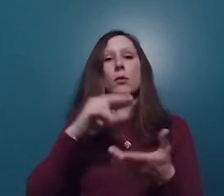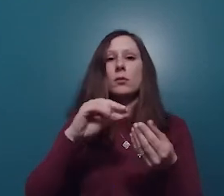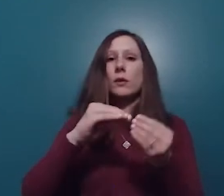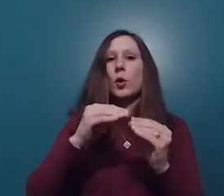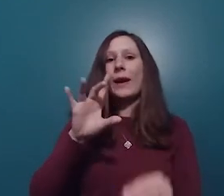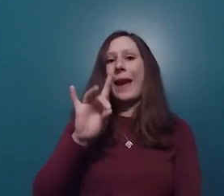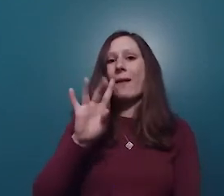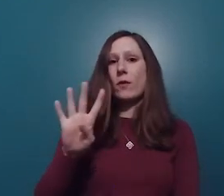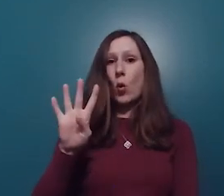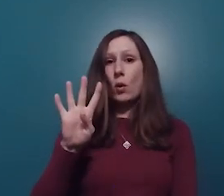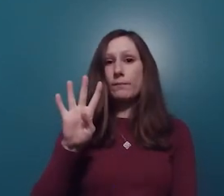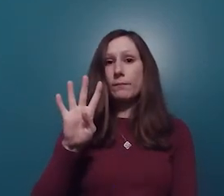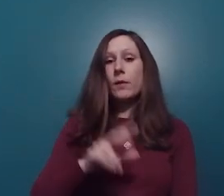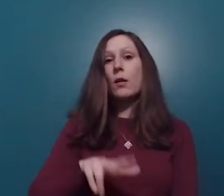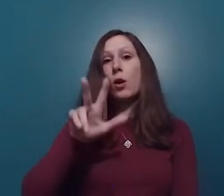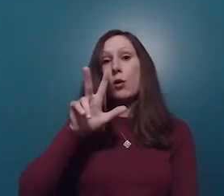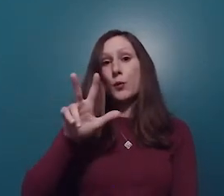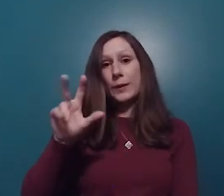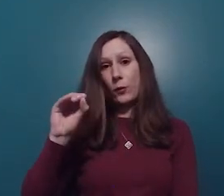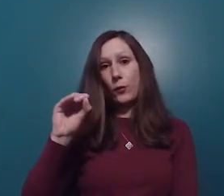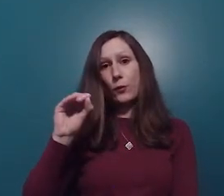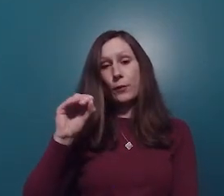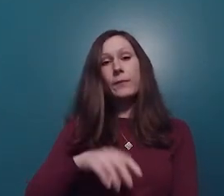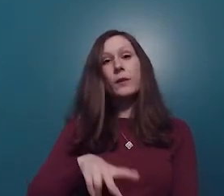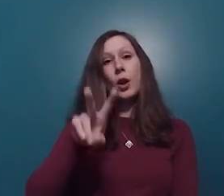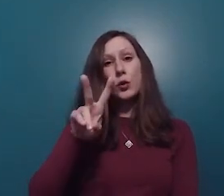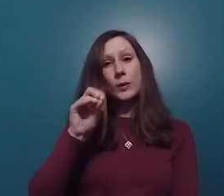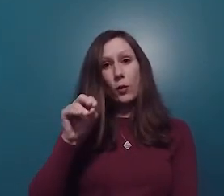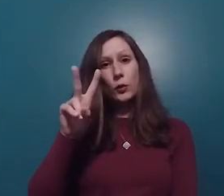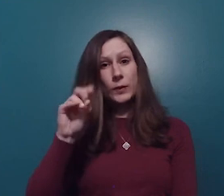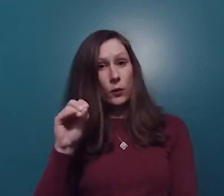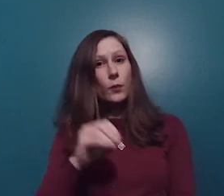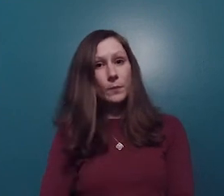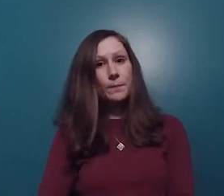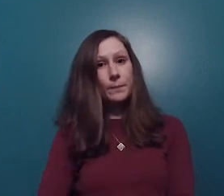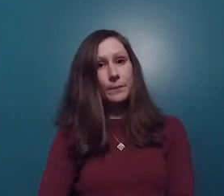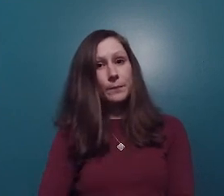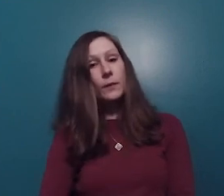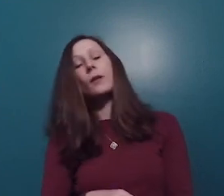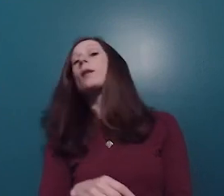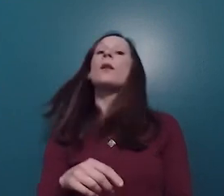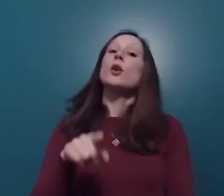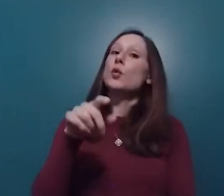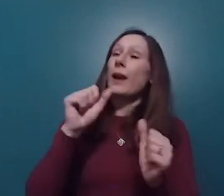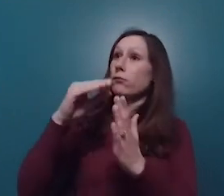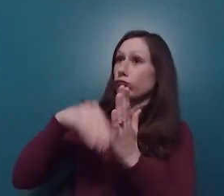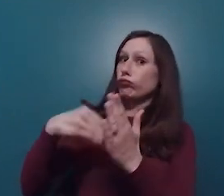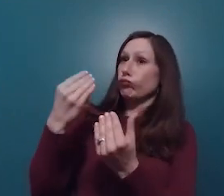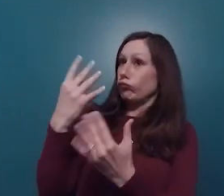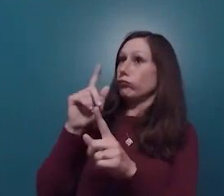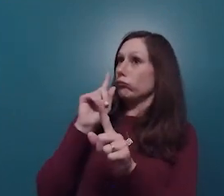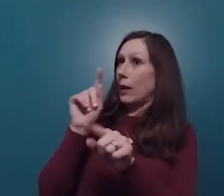can also call. The number is 844-330-2020 and you can fill